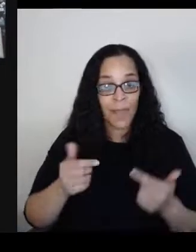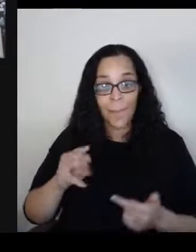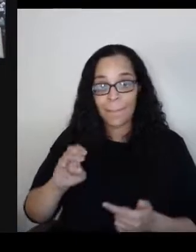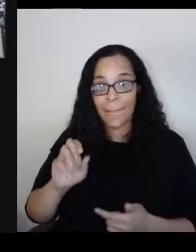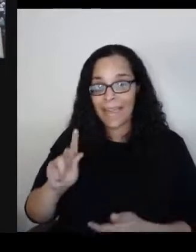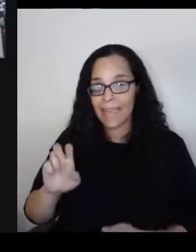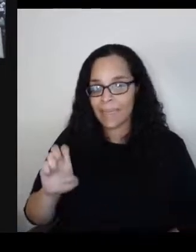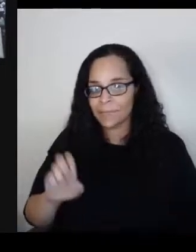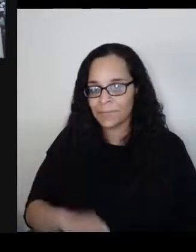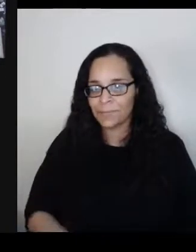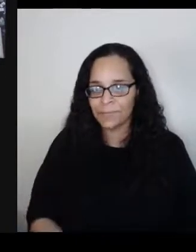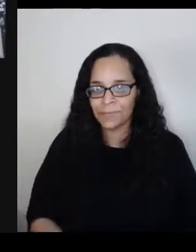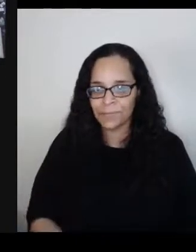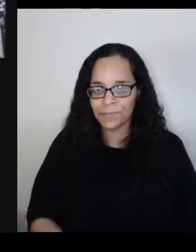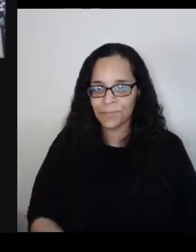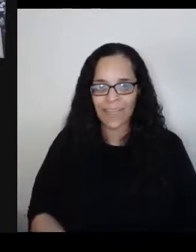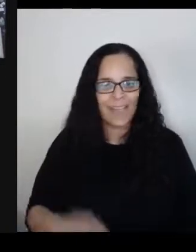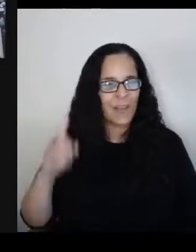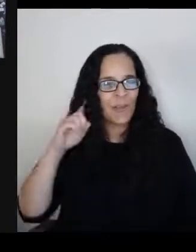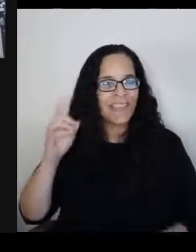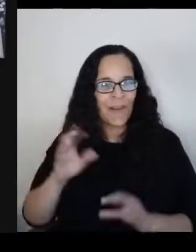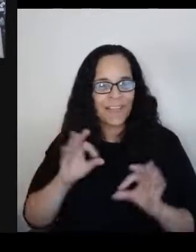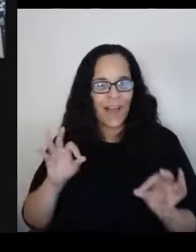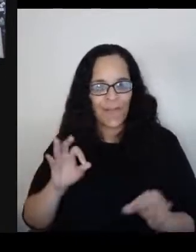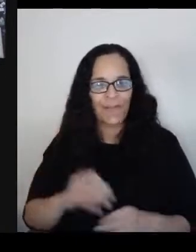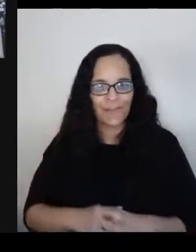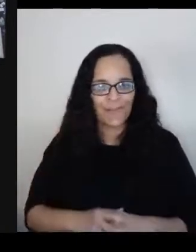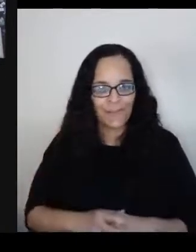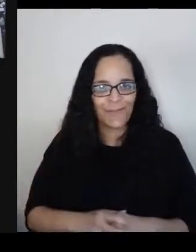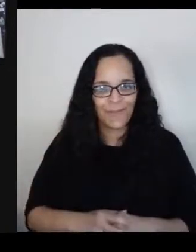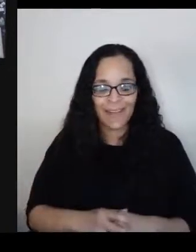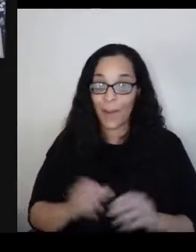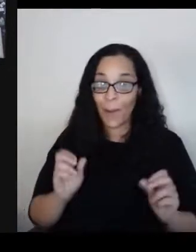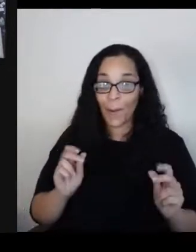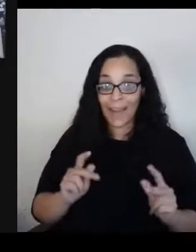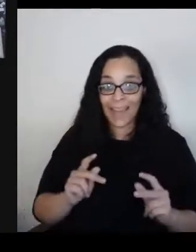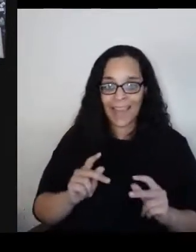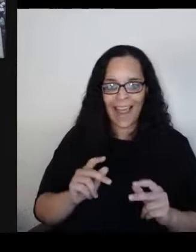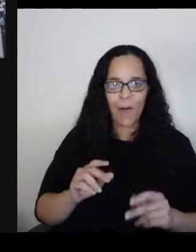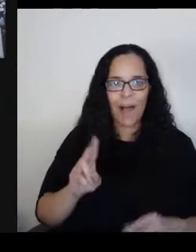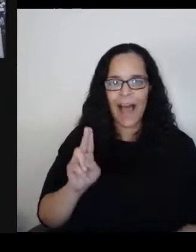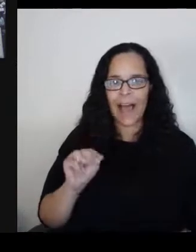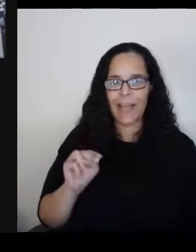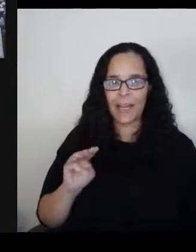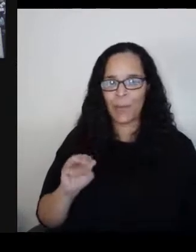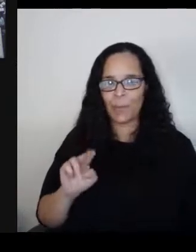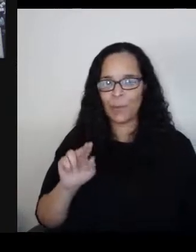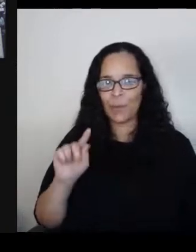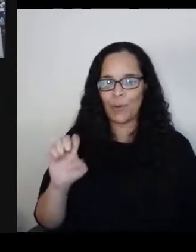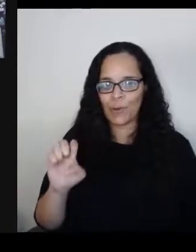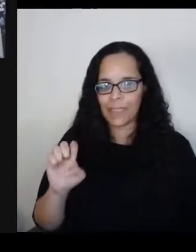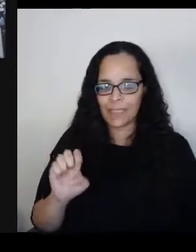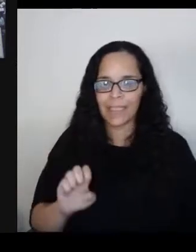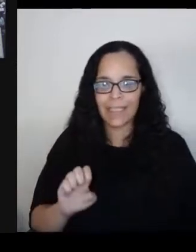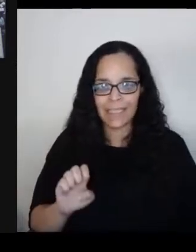Mike, you're muted. Okay, let me unmute. Hear me?